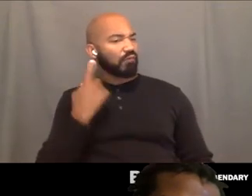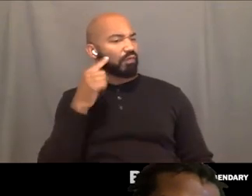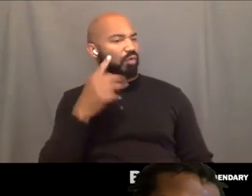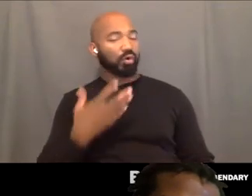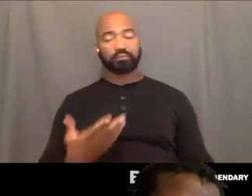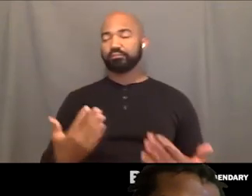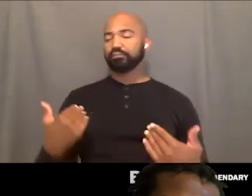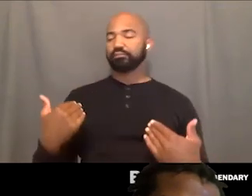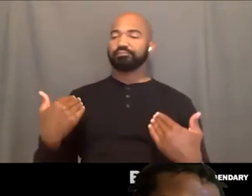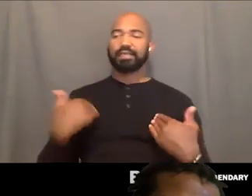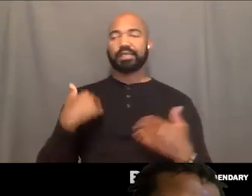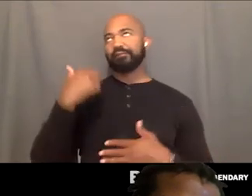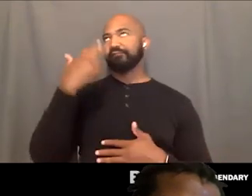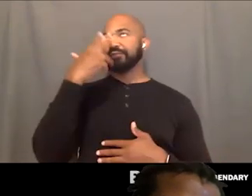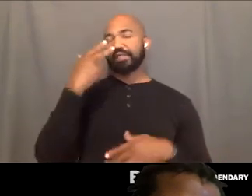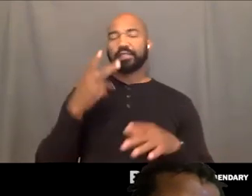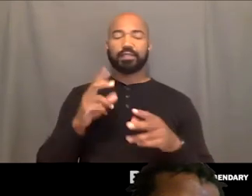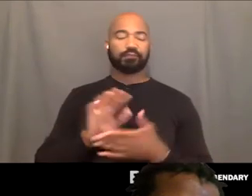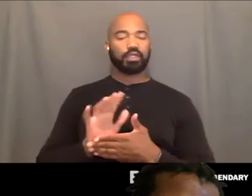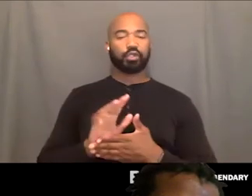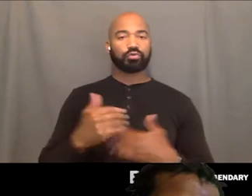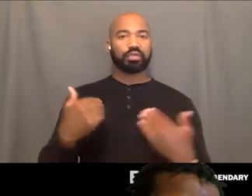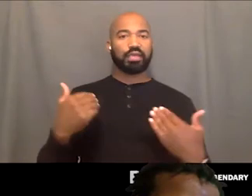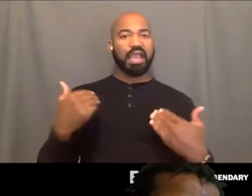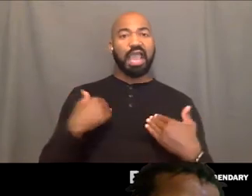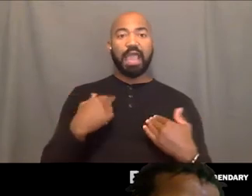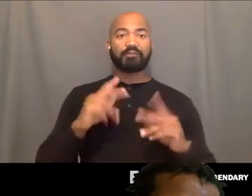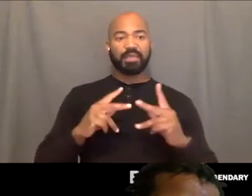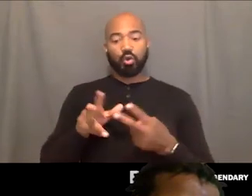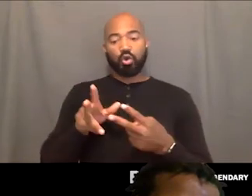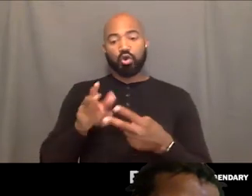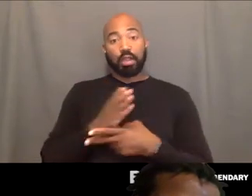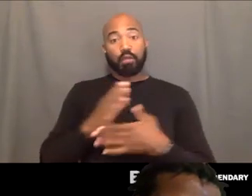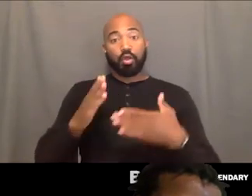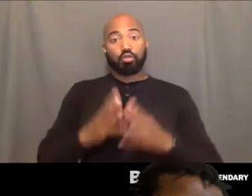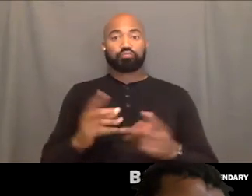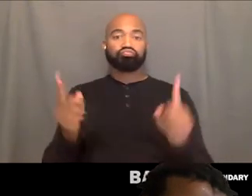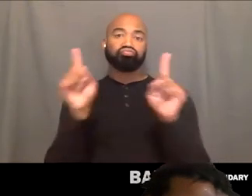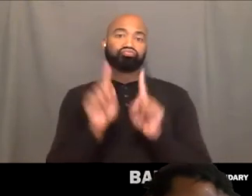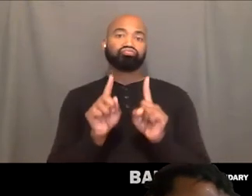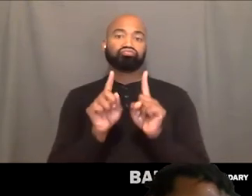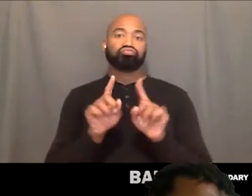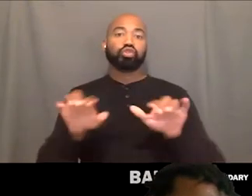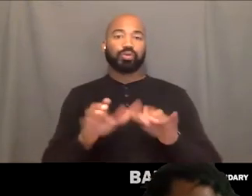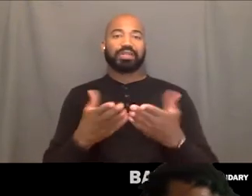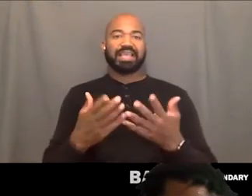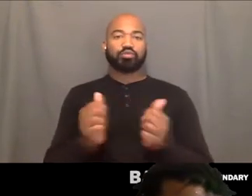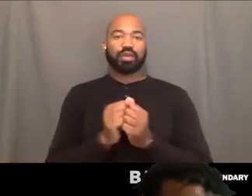You see couples do funny videos. Its just like, its like for those 60 seconds,